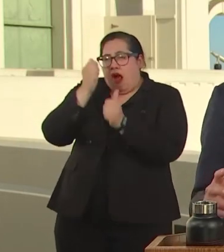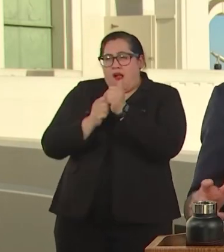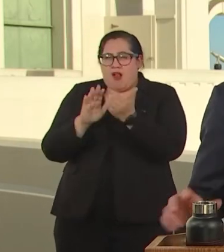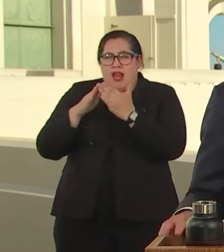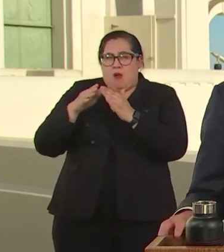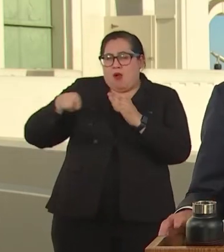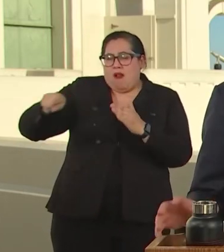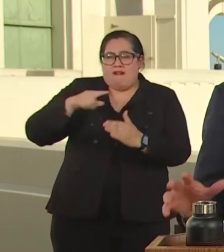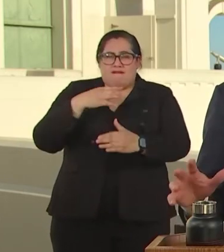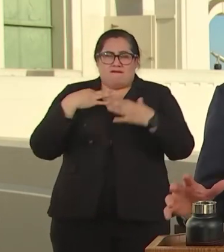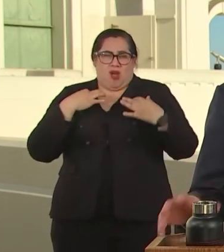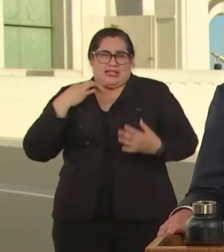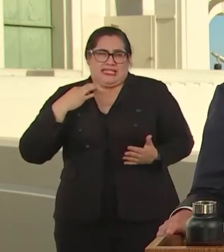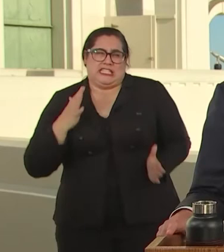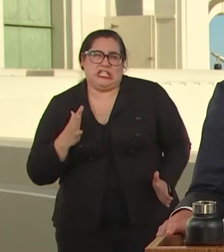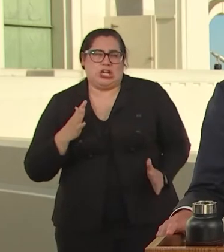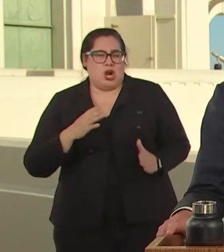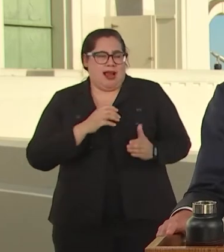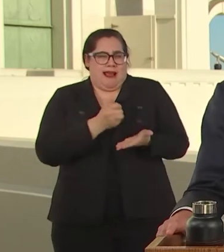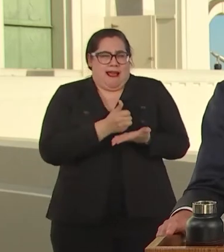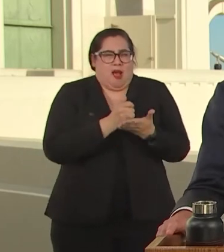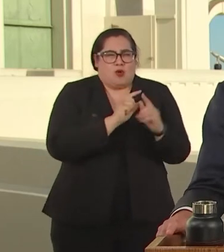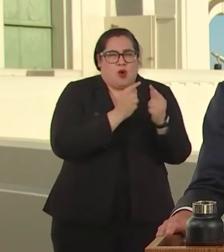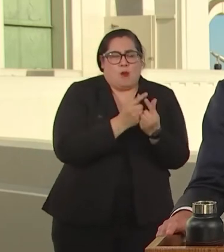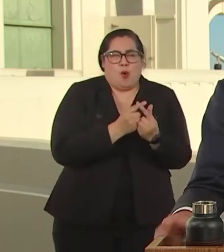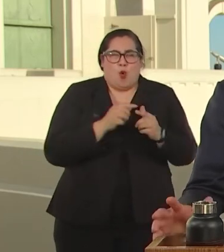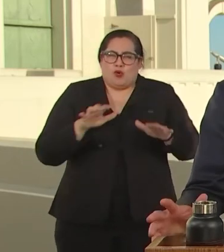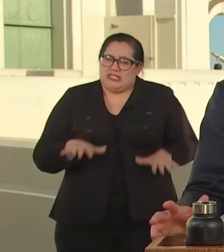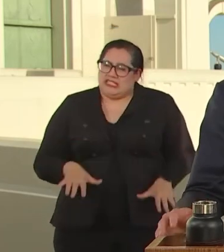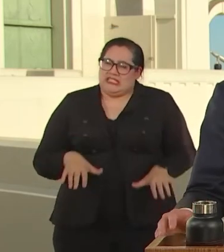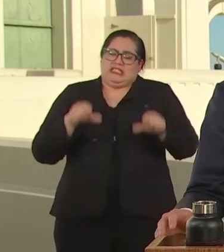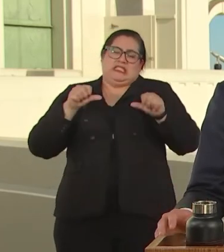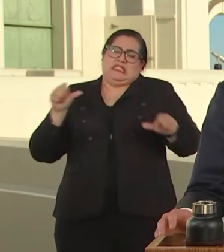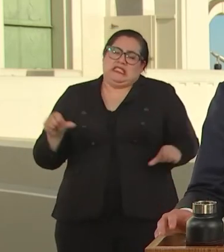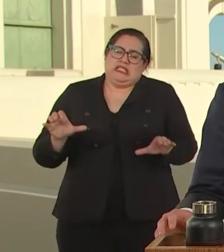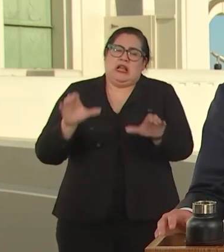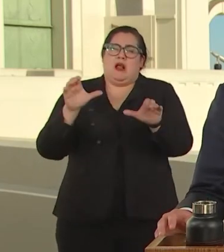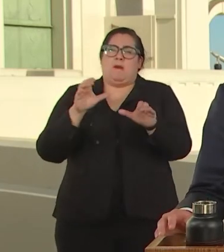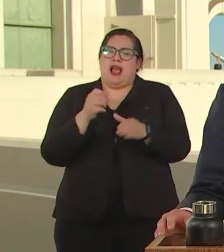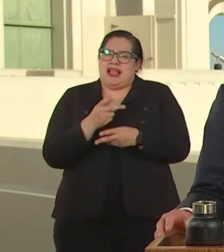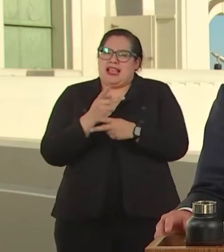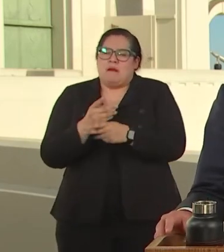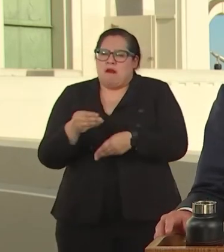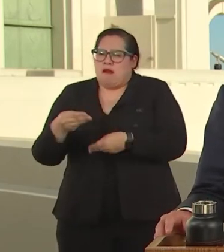EVERY NEIGHBORHOOD VOLUNTEER AND MUTUAL NEIGHBORHOOD THAT STEPPED UP AND KEPT MANY